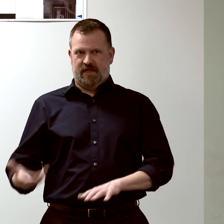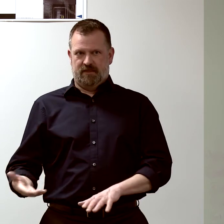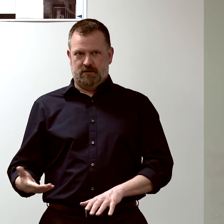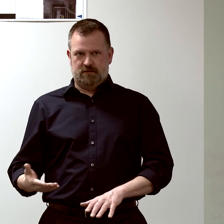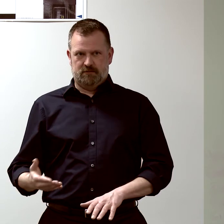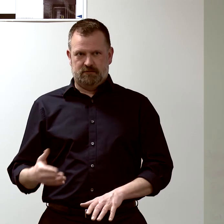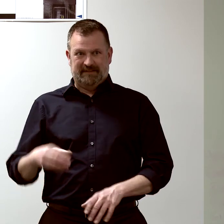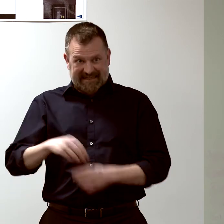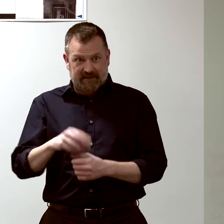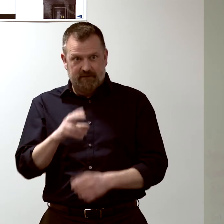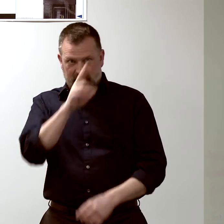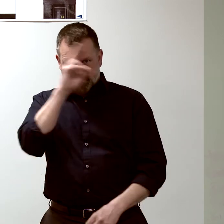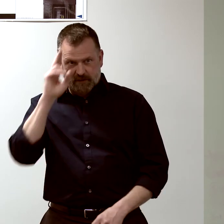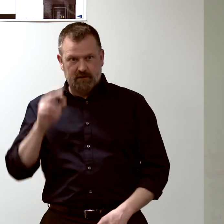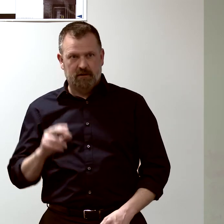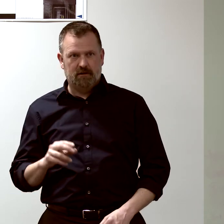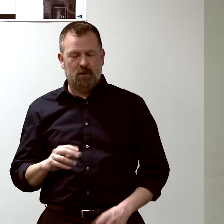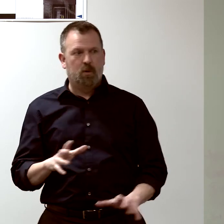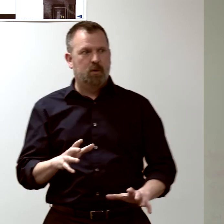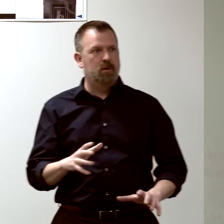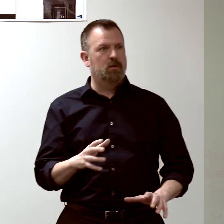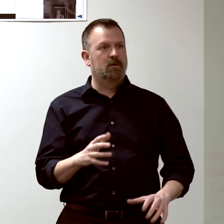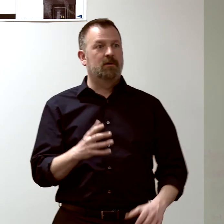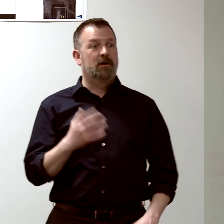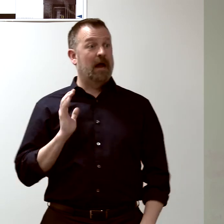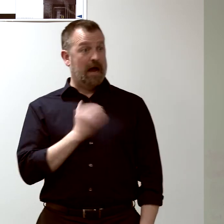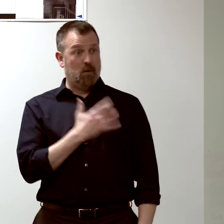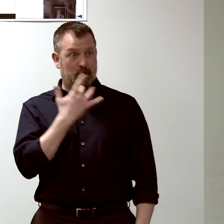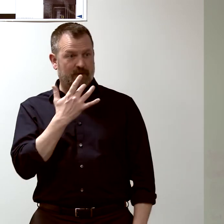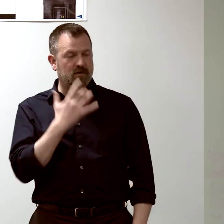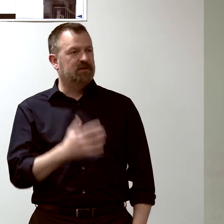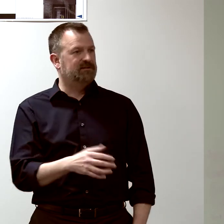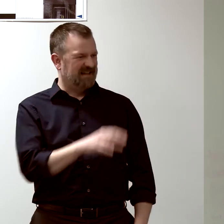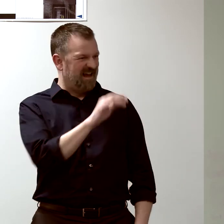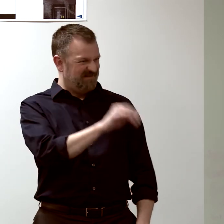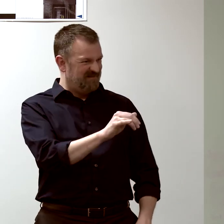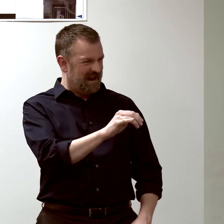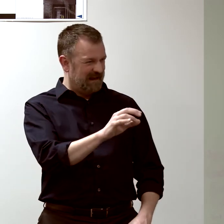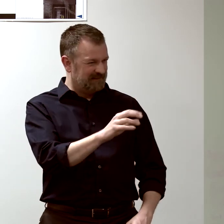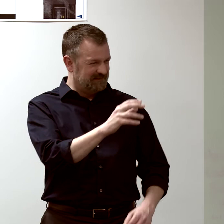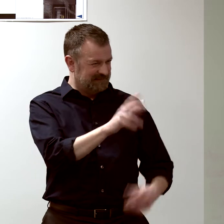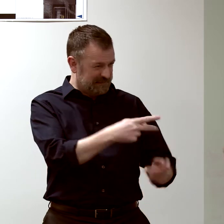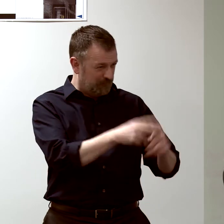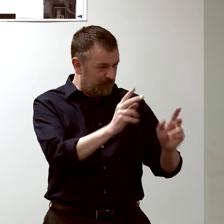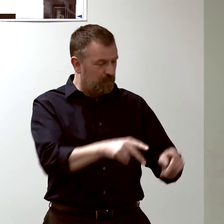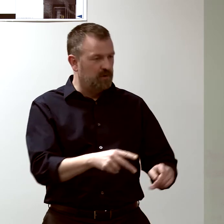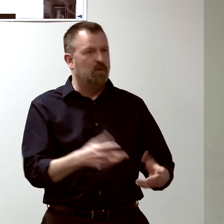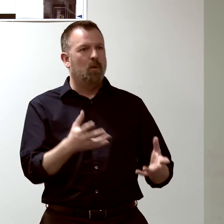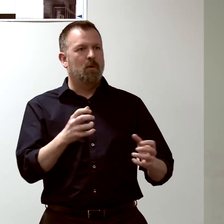So we'd want an easy way to identify them and to figure out--